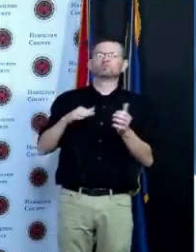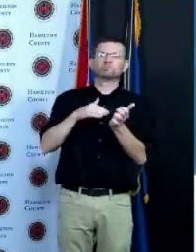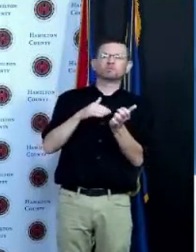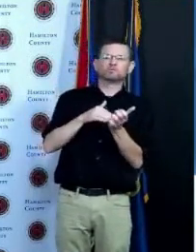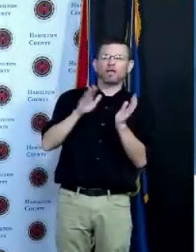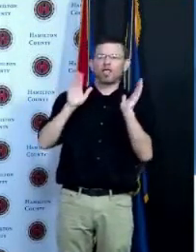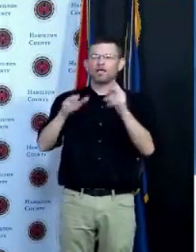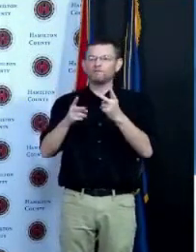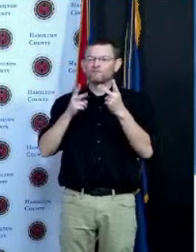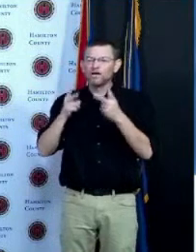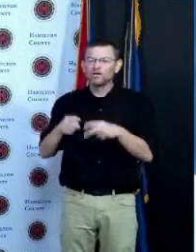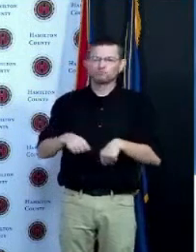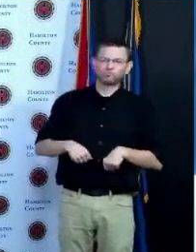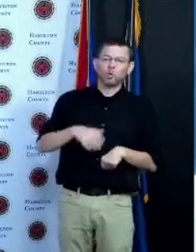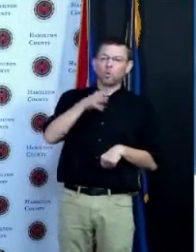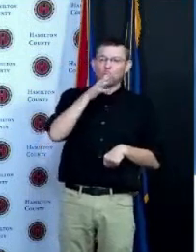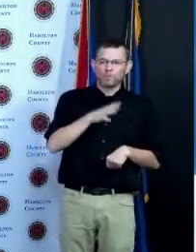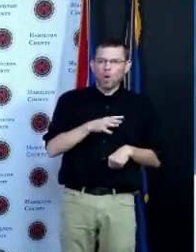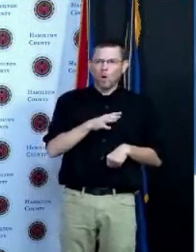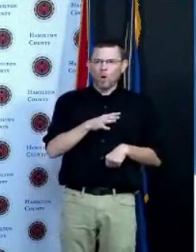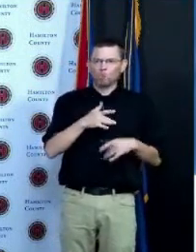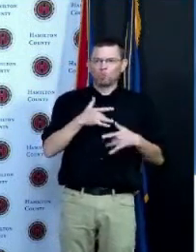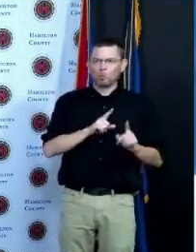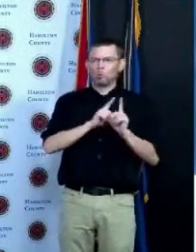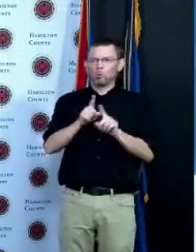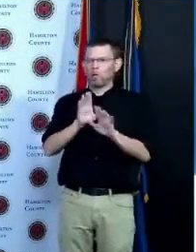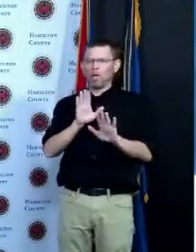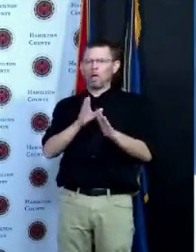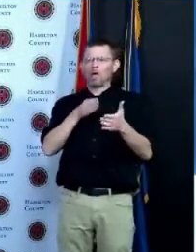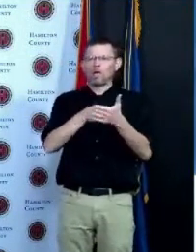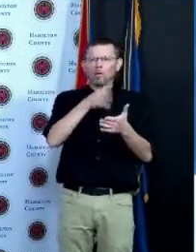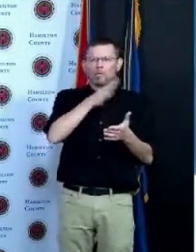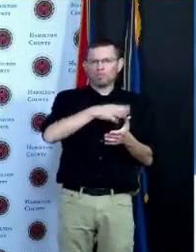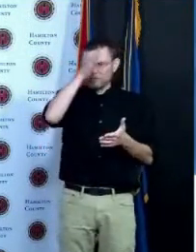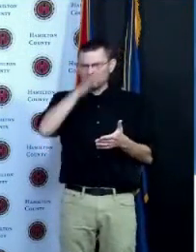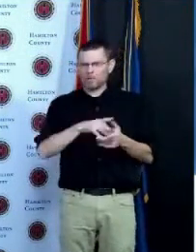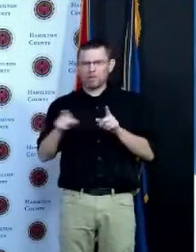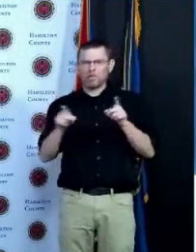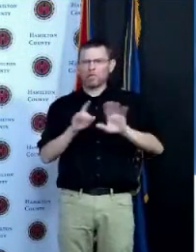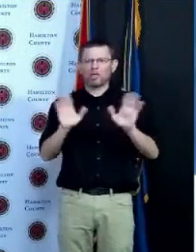do I don't want to be sexist which I am all the time but but I'll say this I think in essence I'm